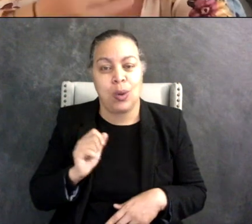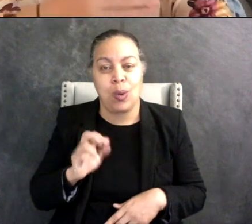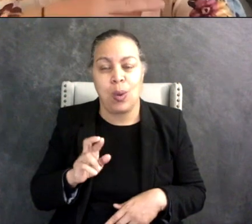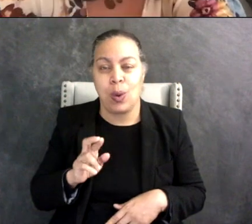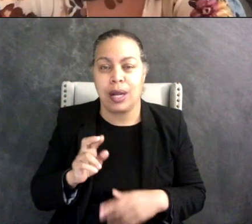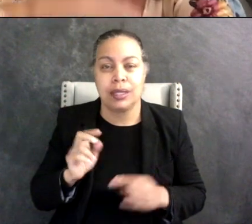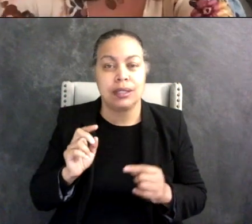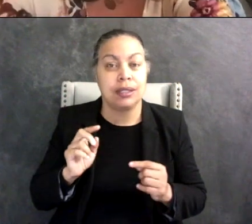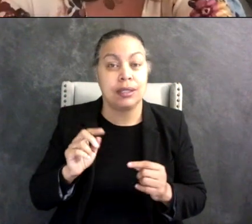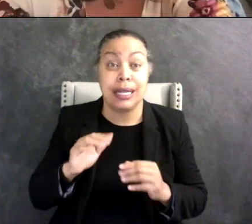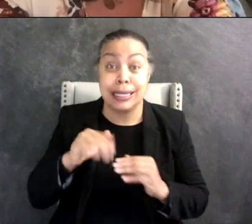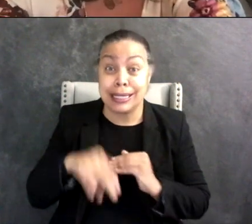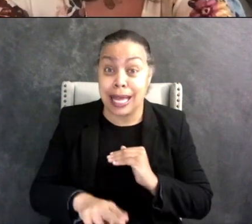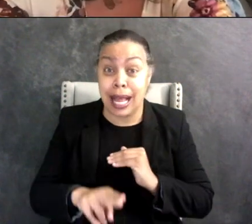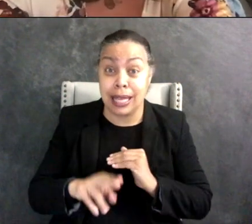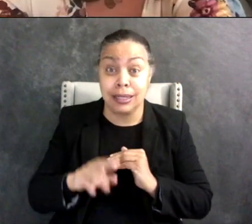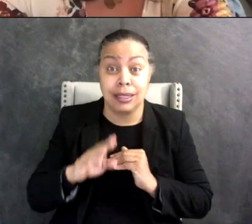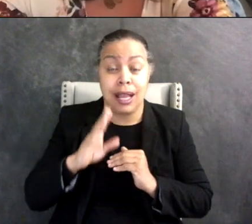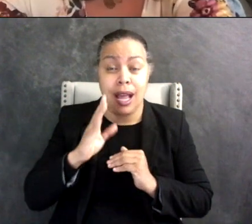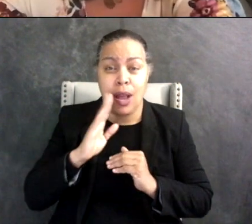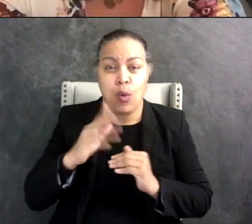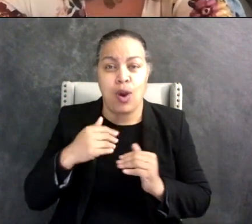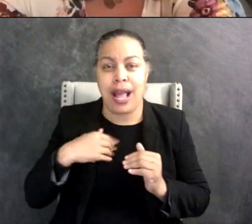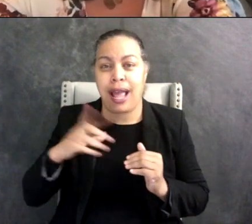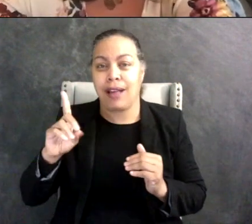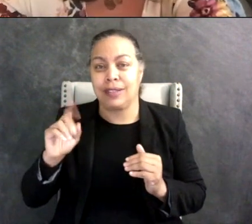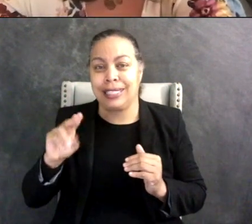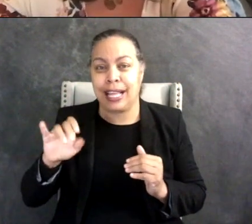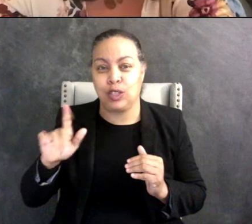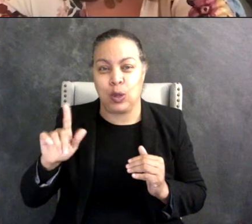down the slide and playing Daniel Tiger going down the slide at the same time and saying weee